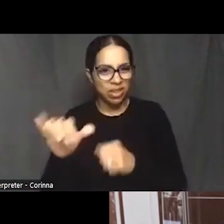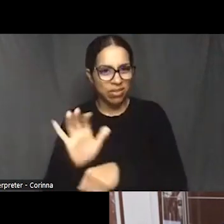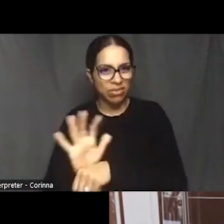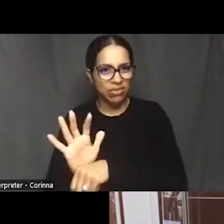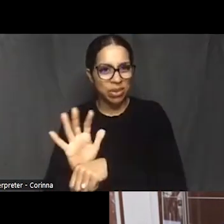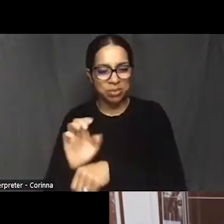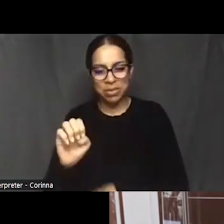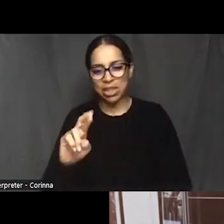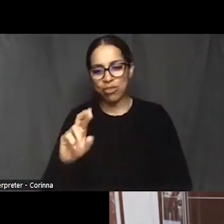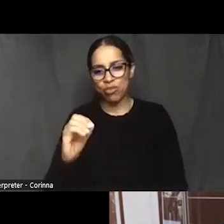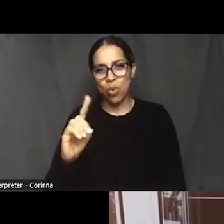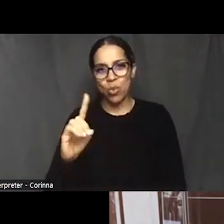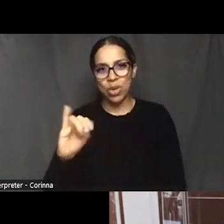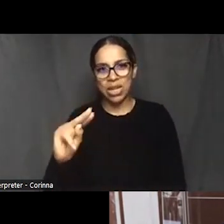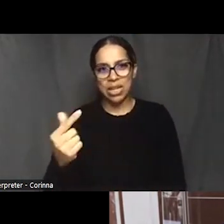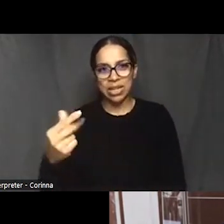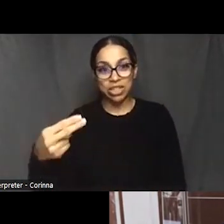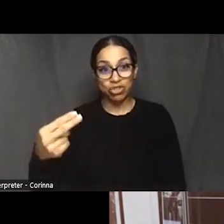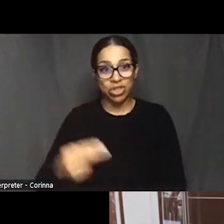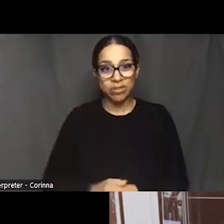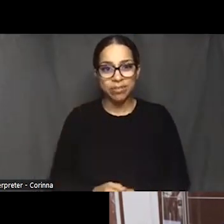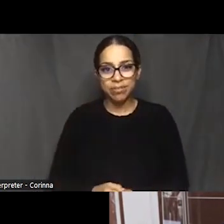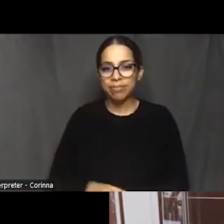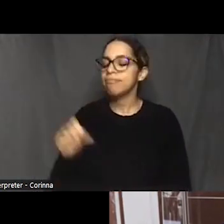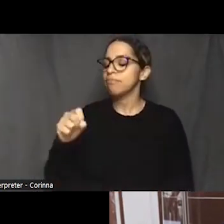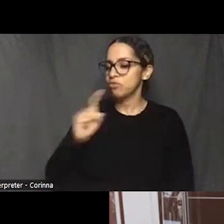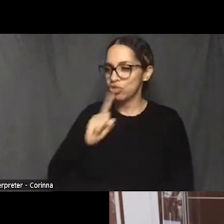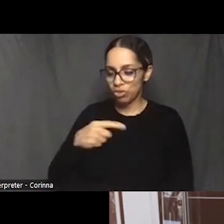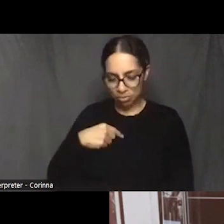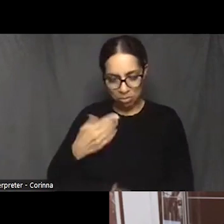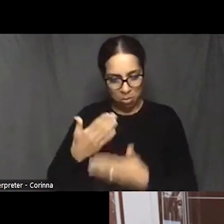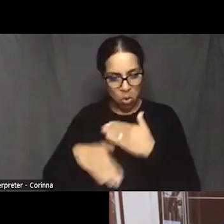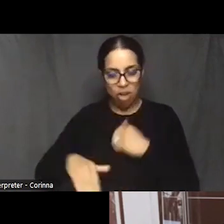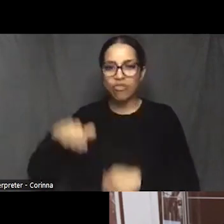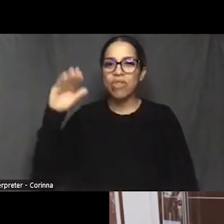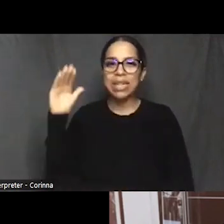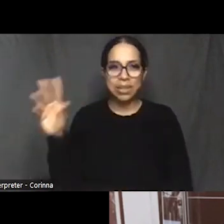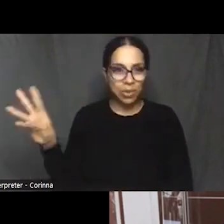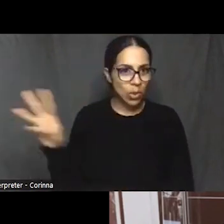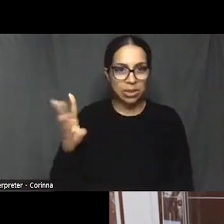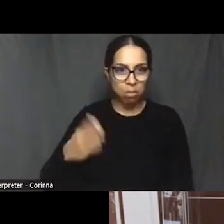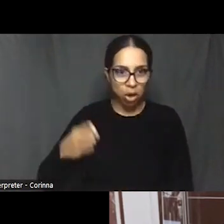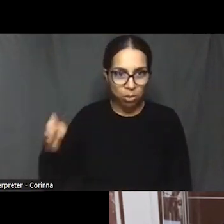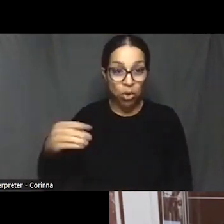Yeah. I'm born and raised in West Baltimore, graduated from Walbrook High School,